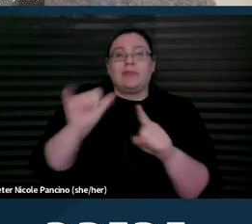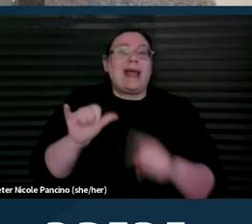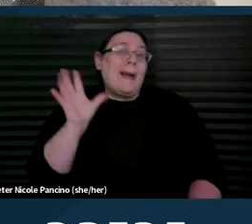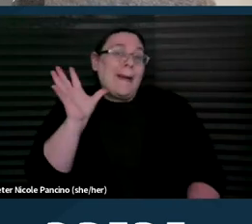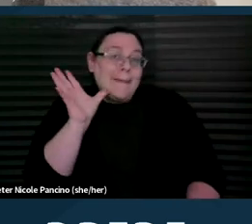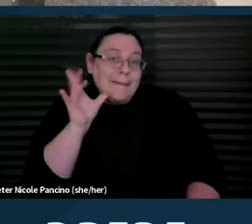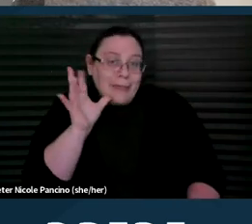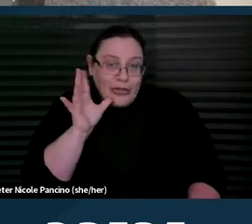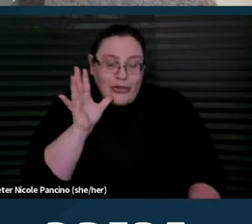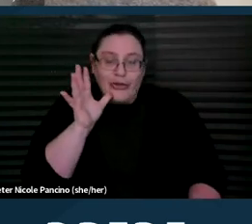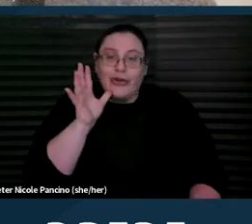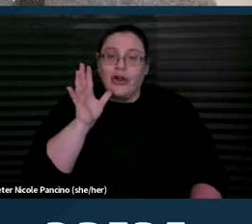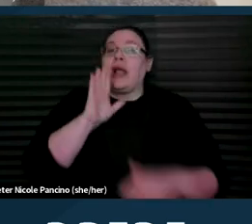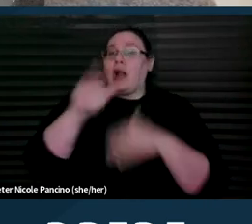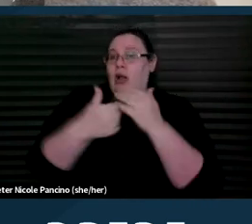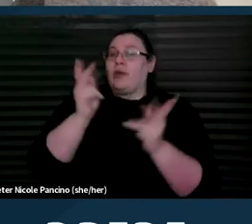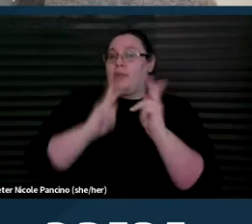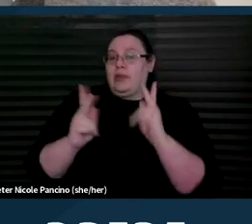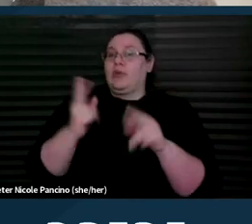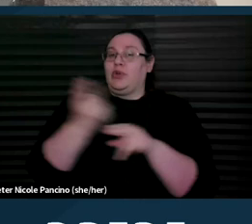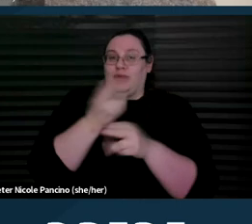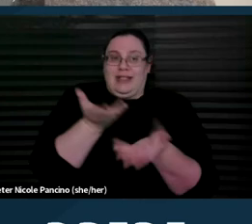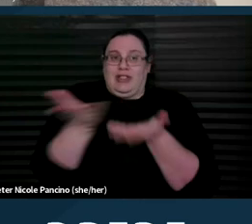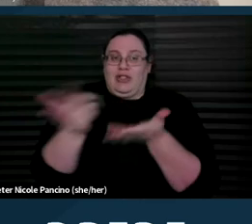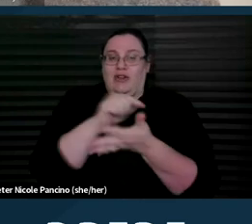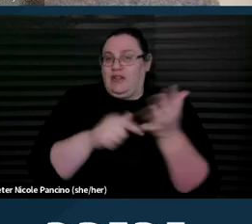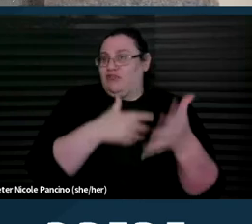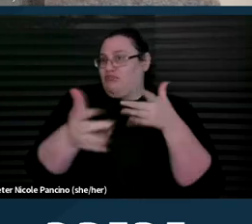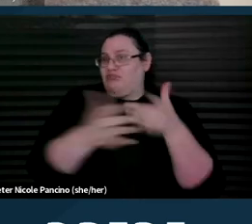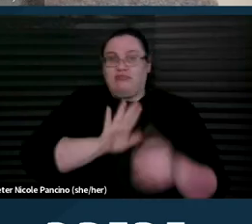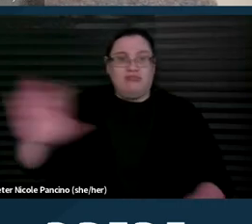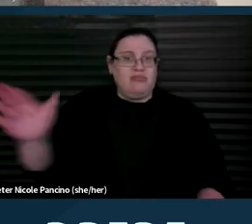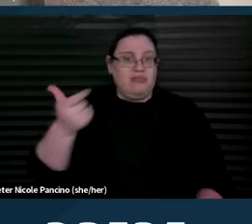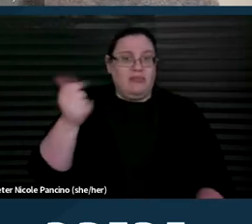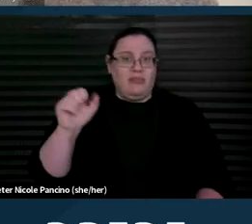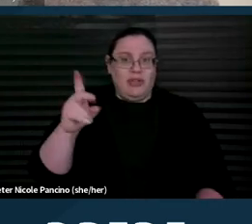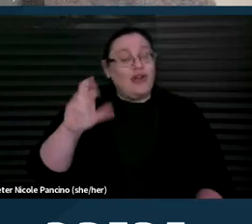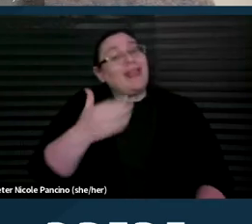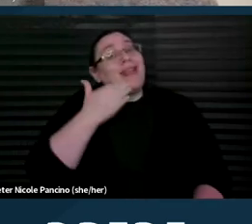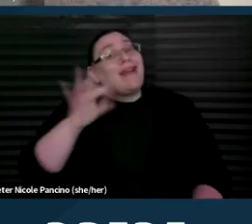and that all people who utilize these services regardless of gender. So thank you, Fabiola, for raising that.